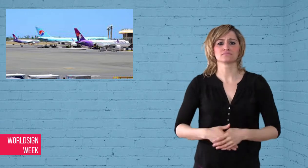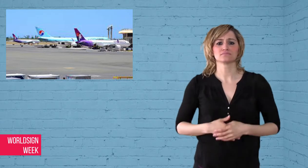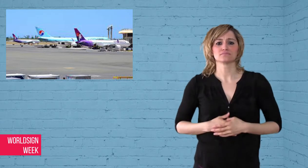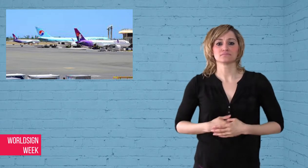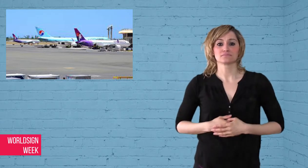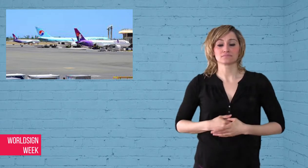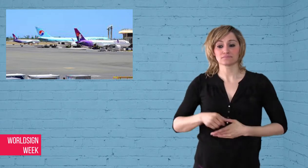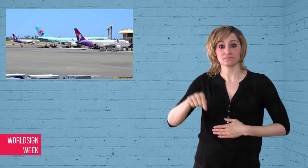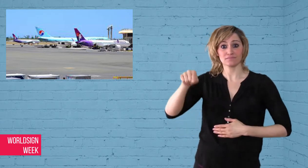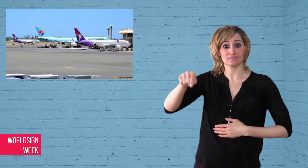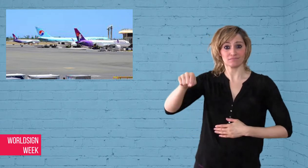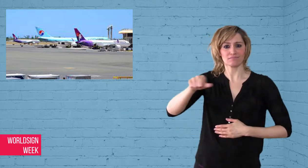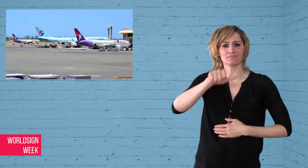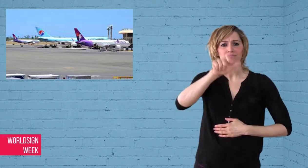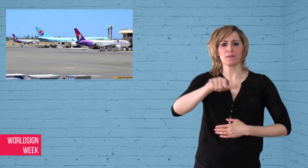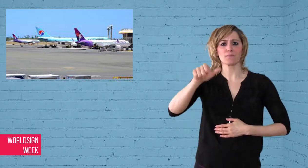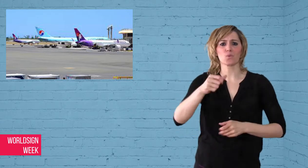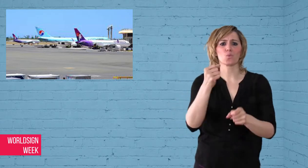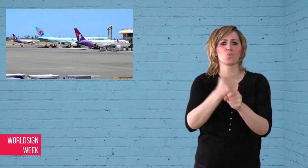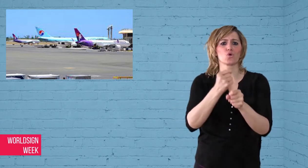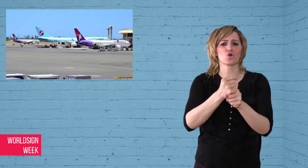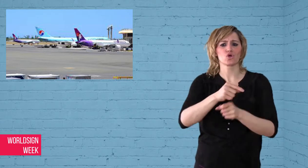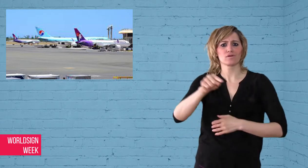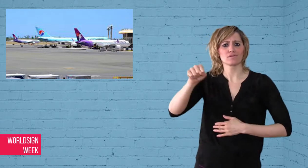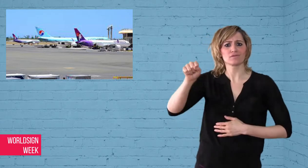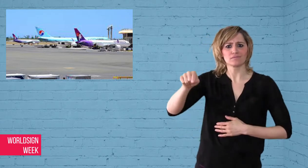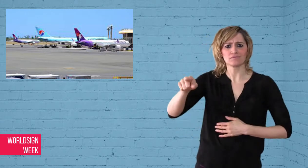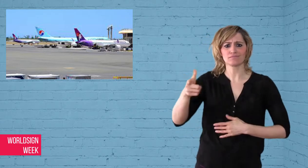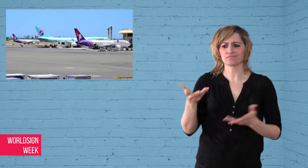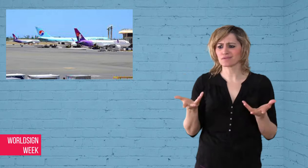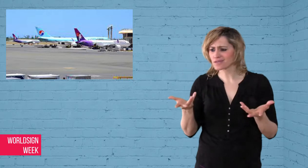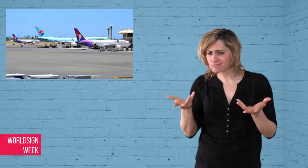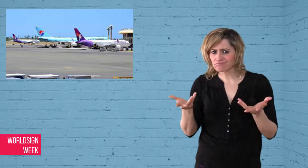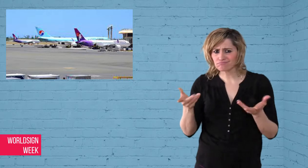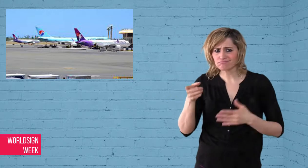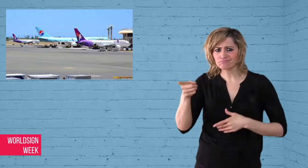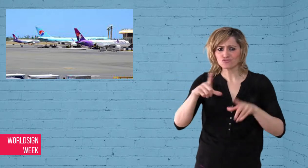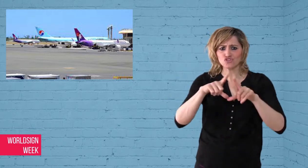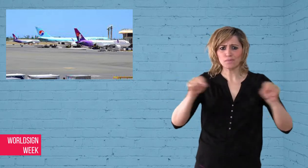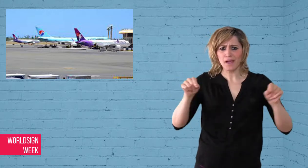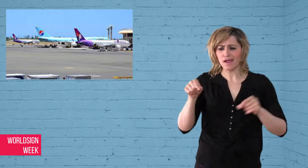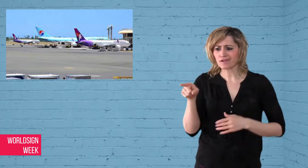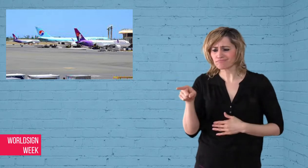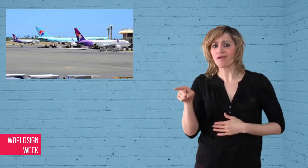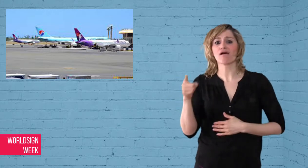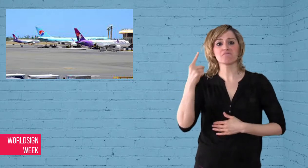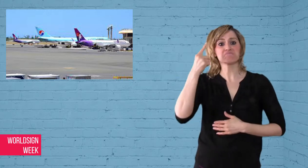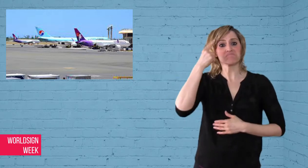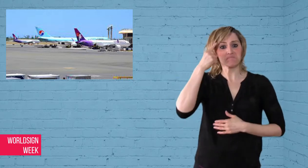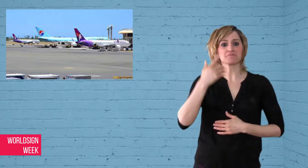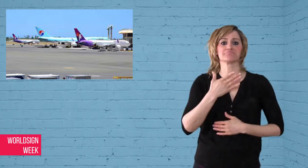Staff members at the centre used a